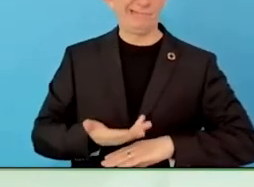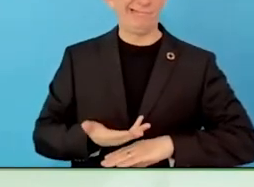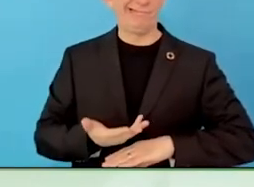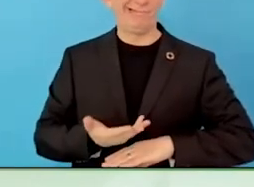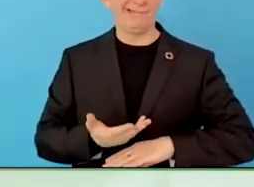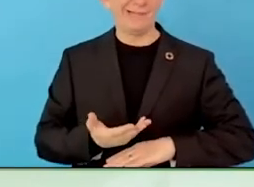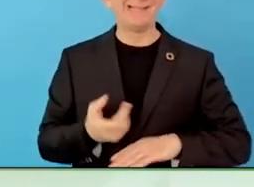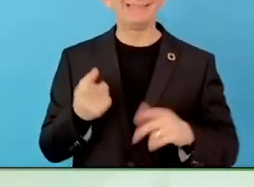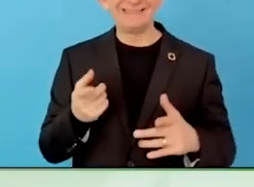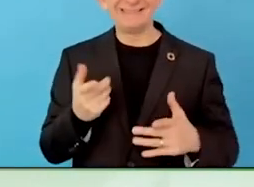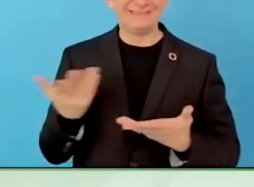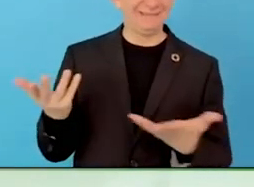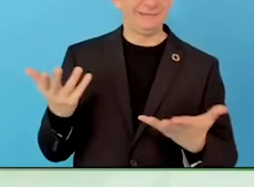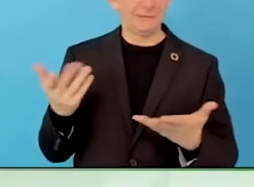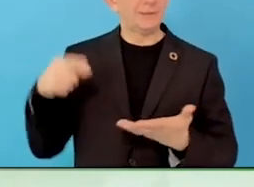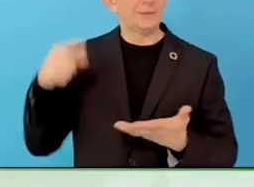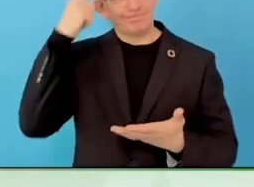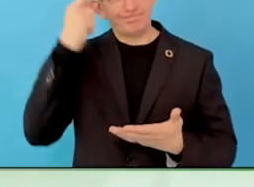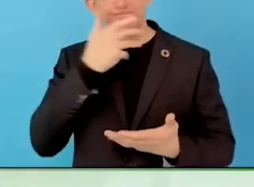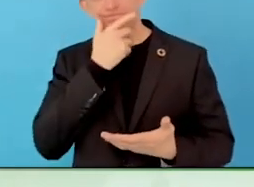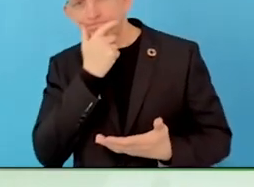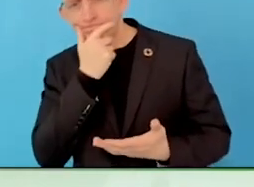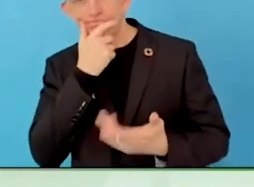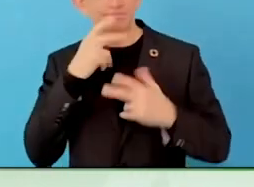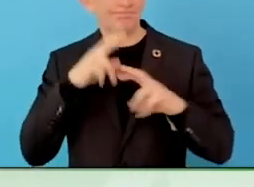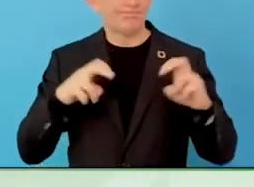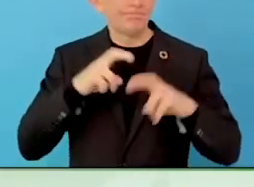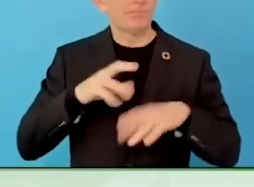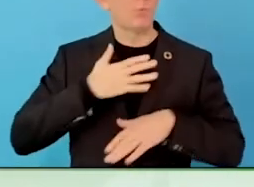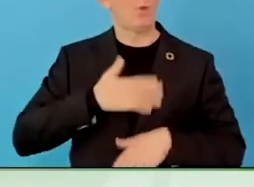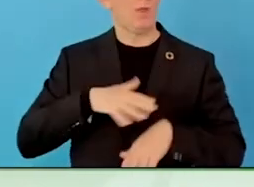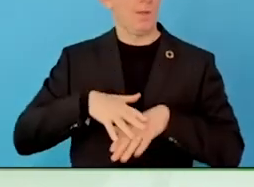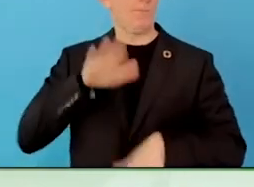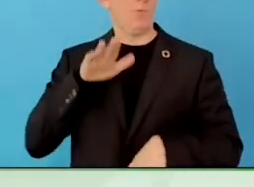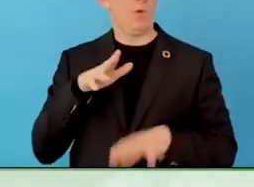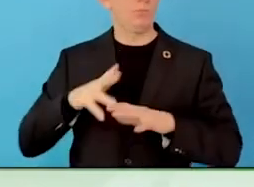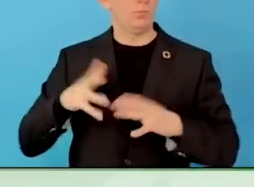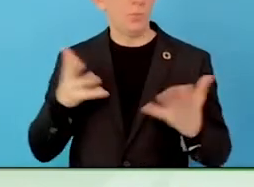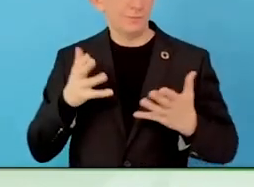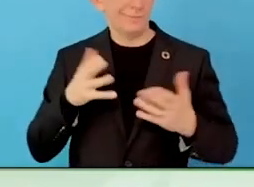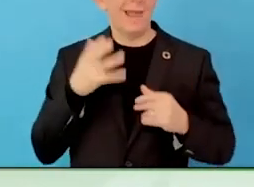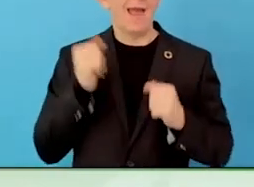We funded, founded myAbility in 2014, it is almost 10 years.